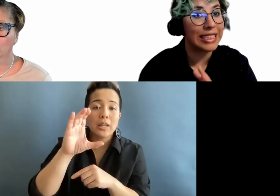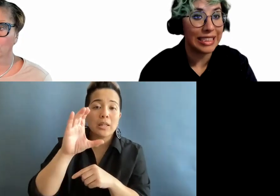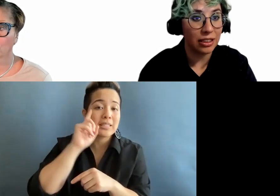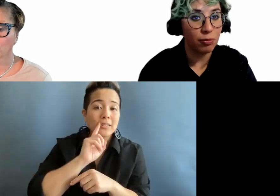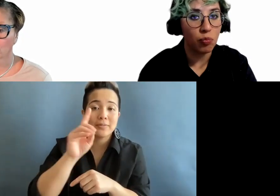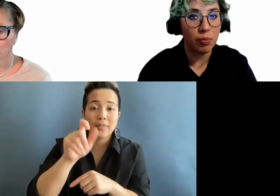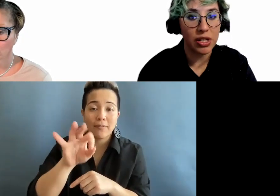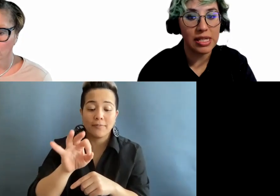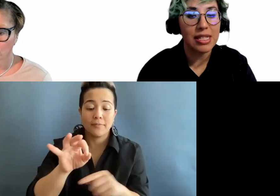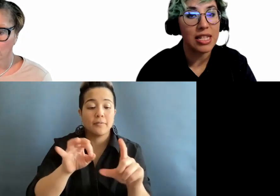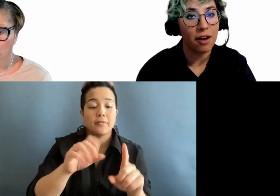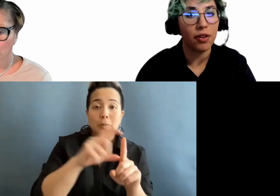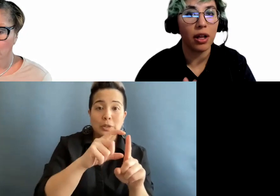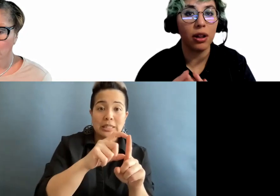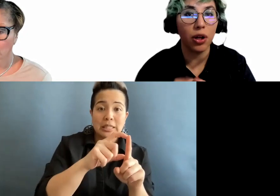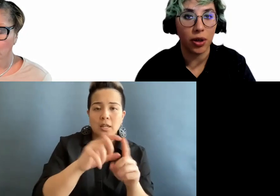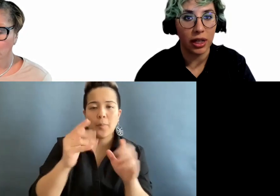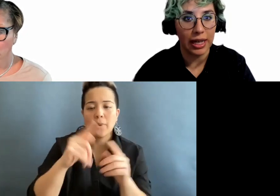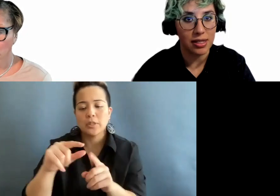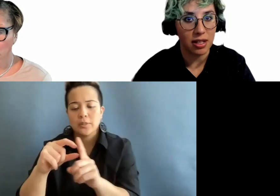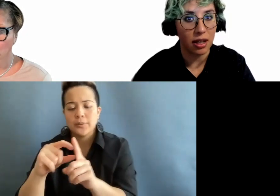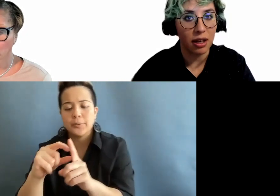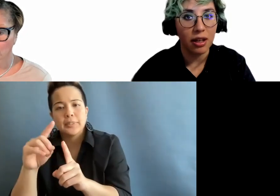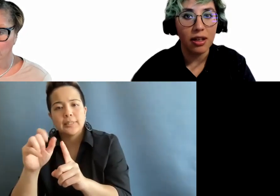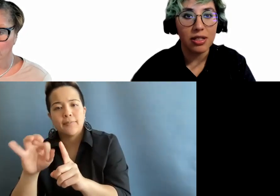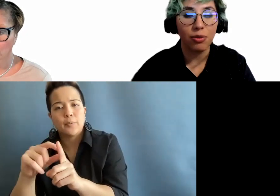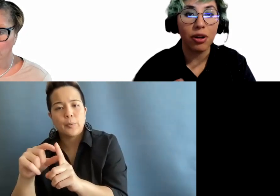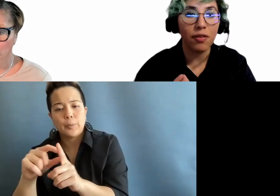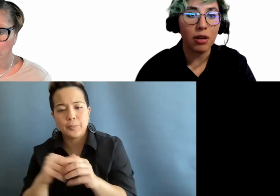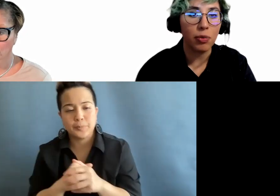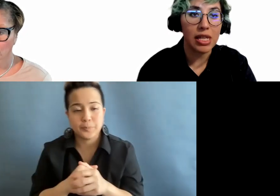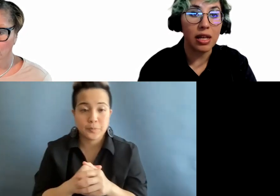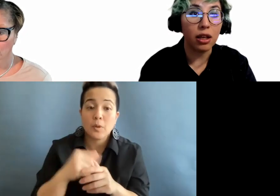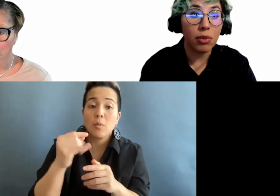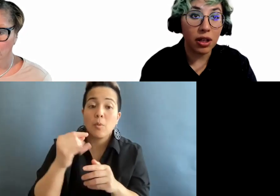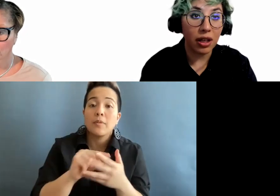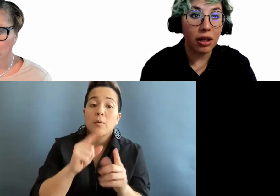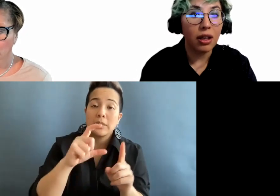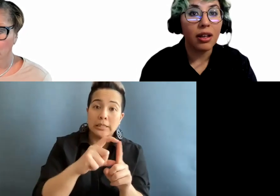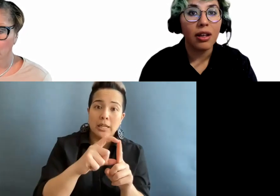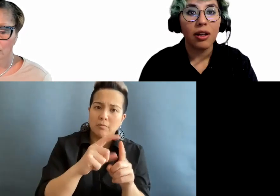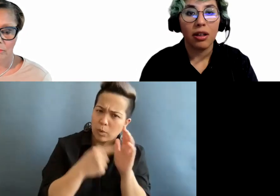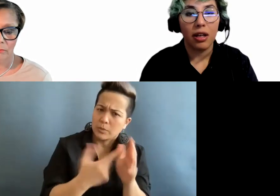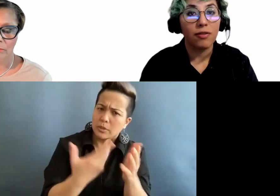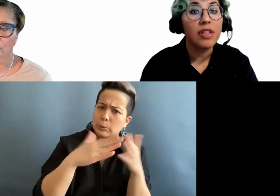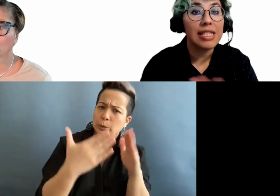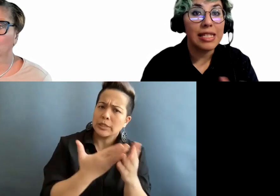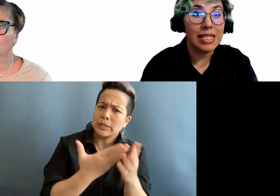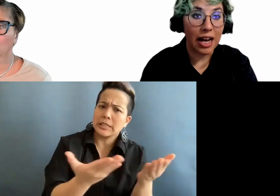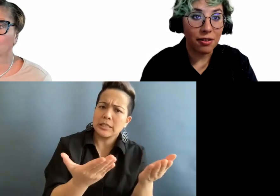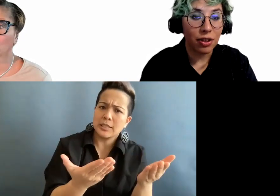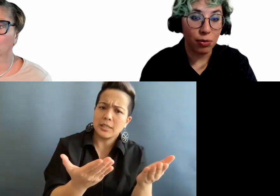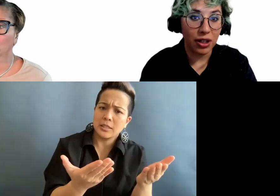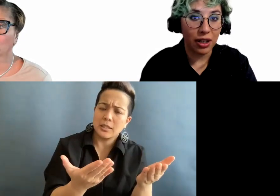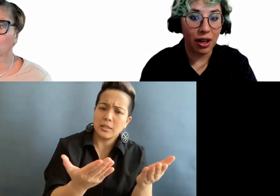"D" versus deaf with a lowercase "d." So one of them represents a community, the Deaf community,